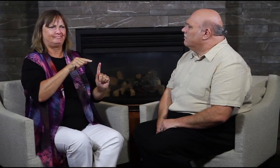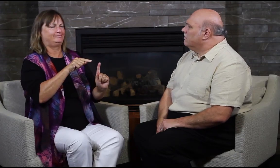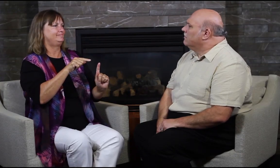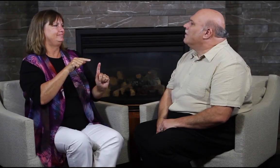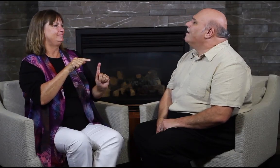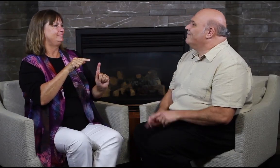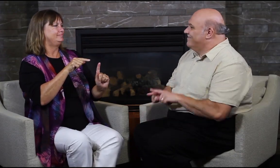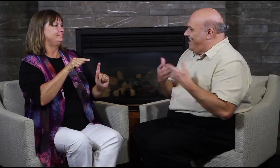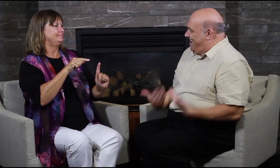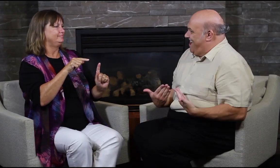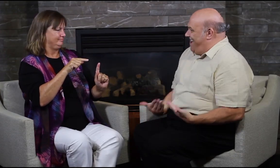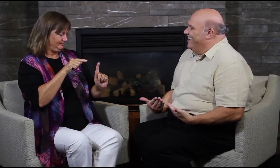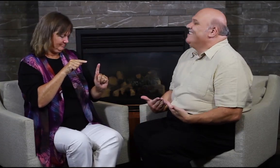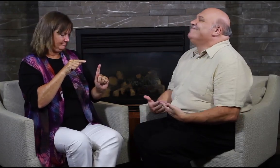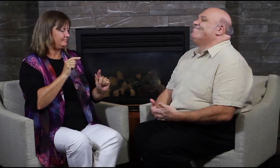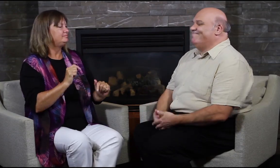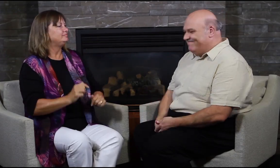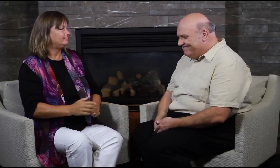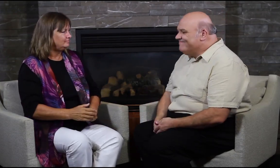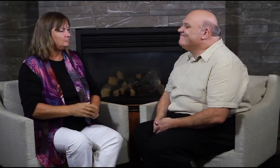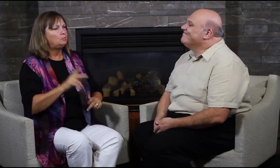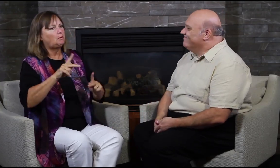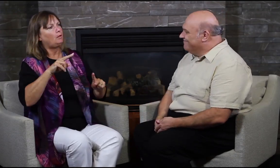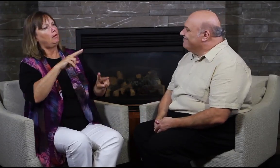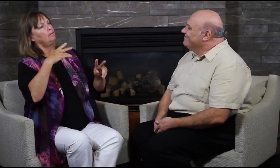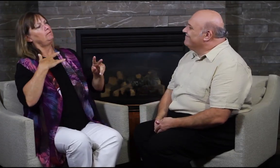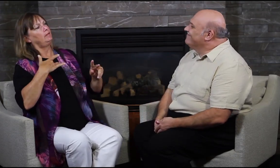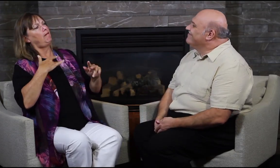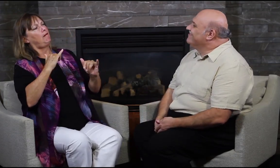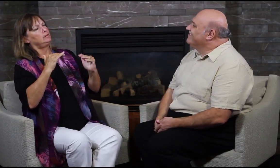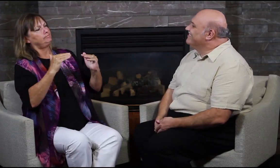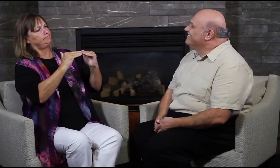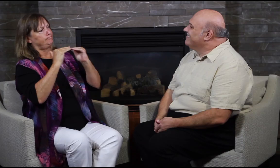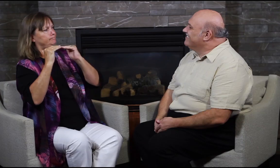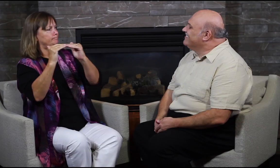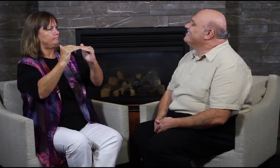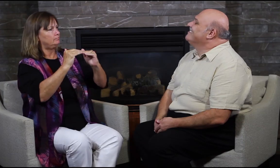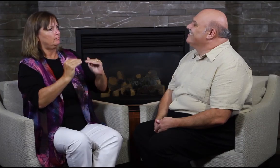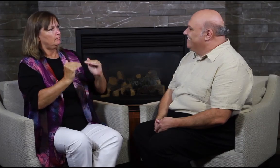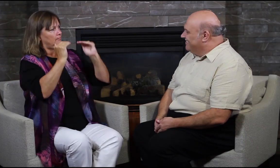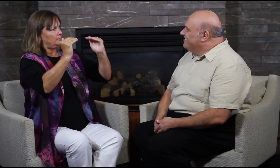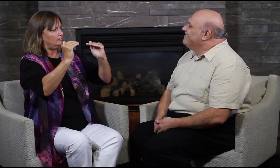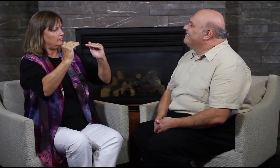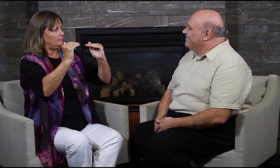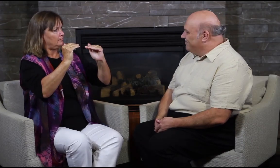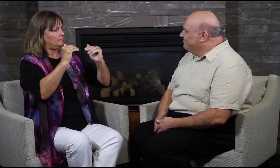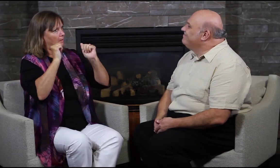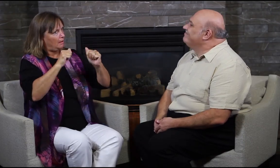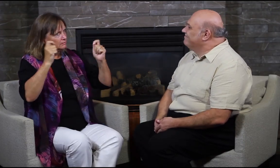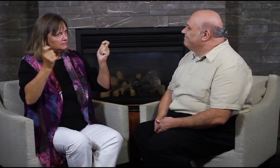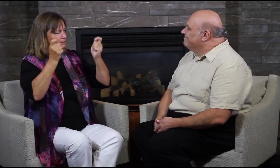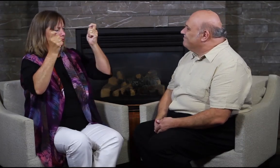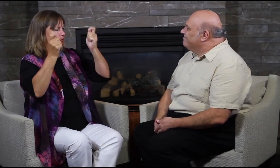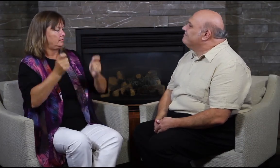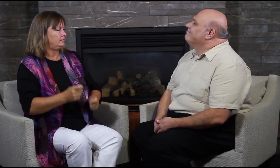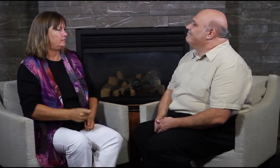people are equally capable of being talented. We are celebrating with our lives.